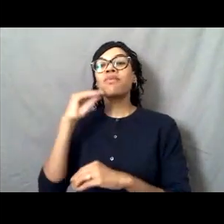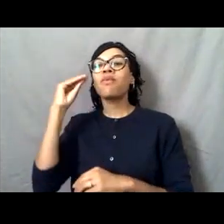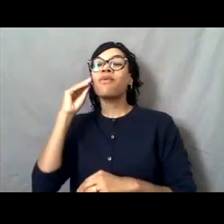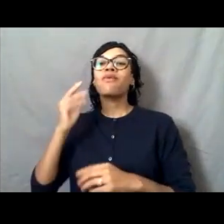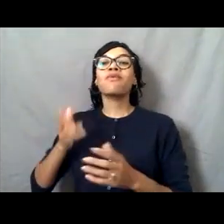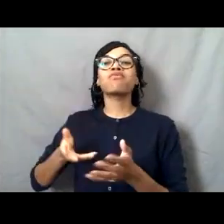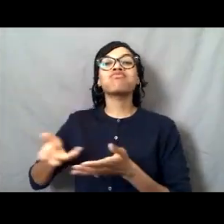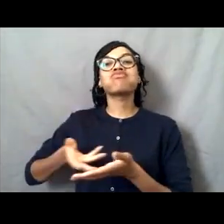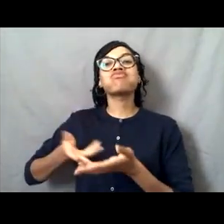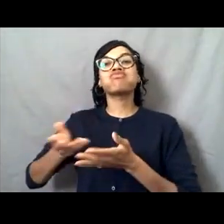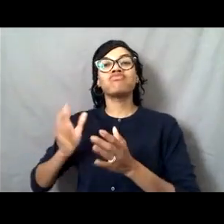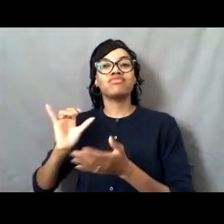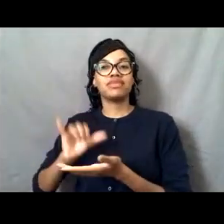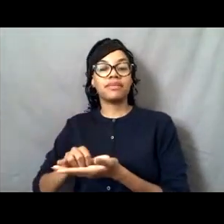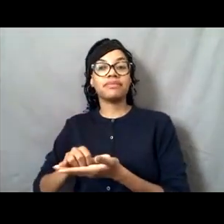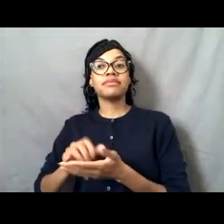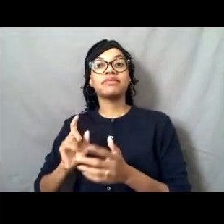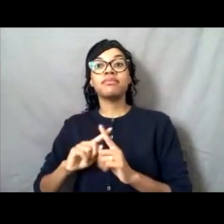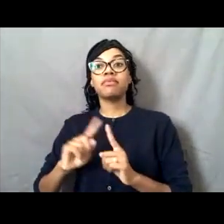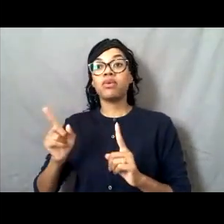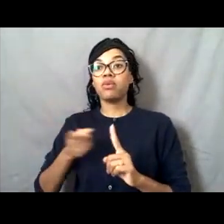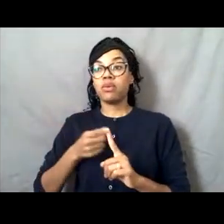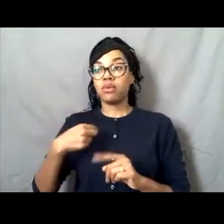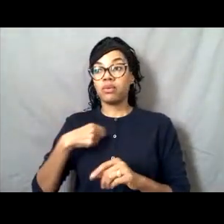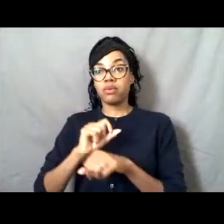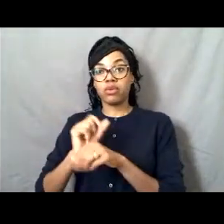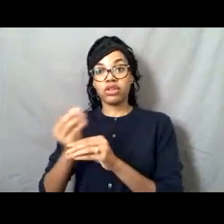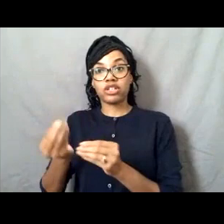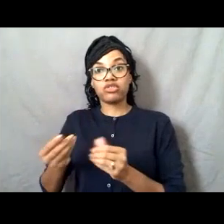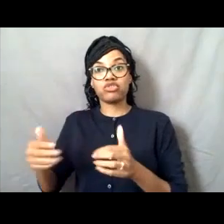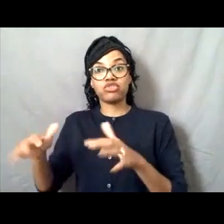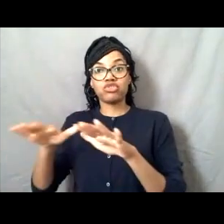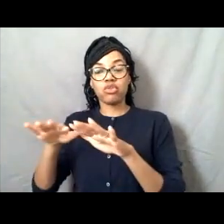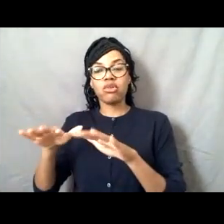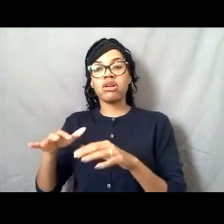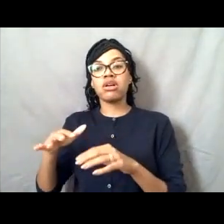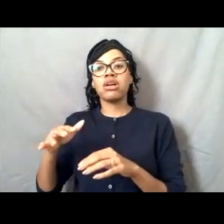while we're in our shore assignments to go out and we call it augmenting.